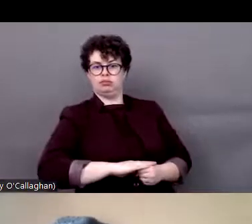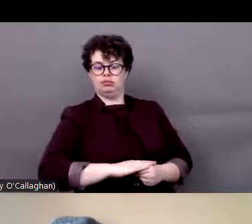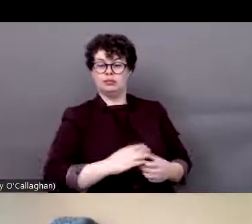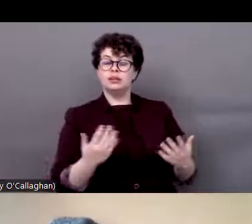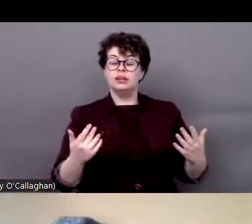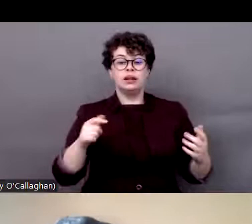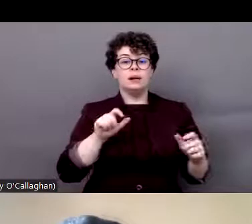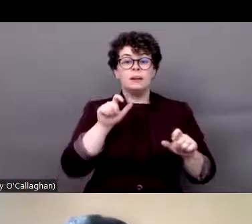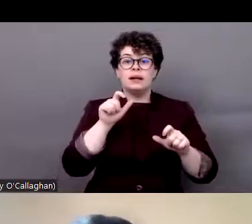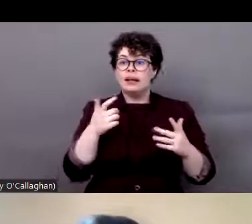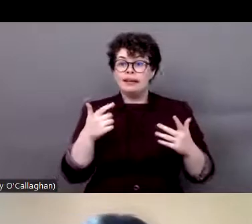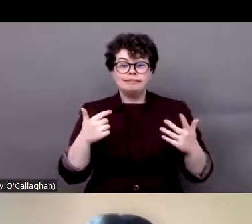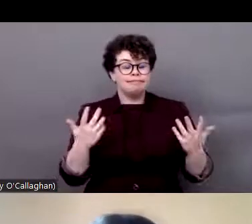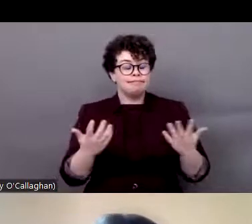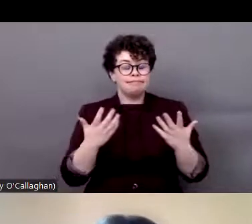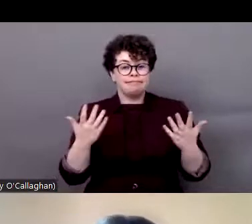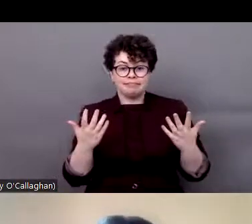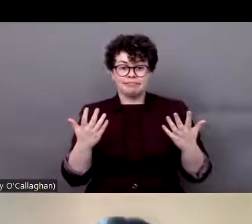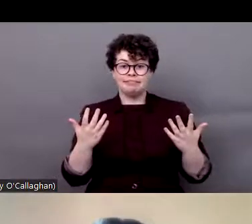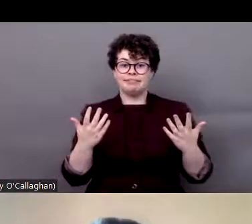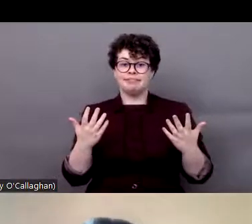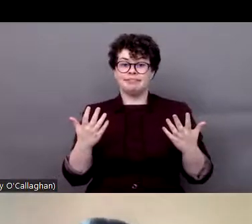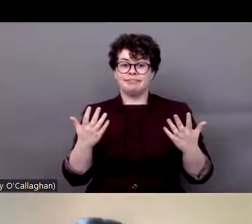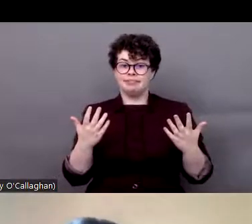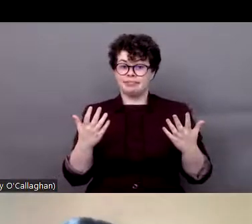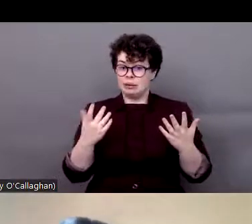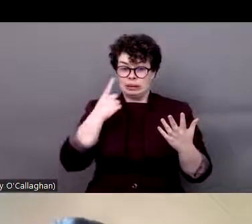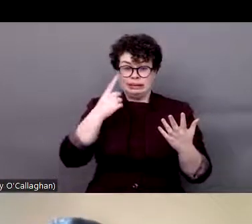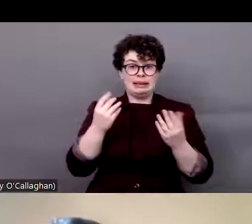persons, black persons -- persons with disabilities and mainly black